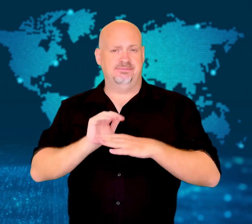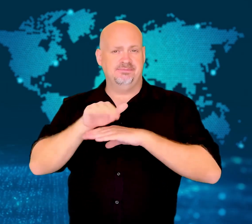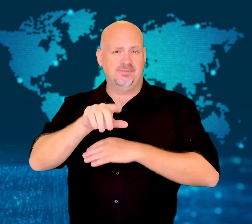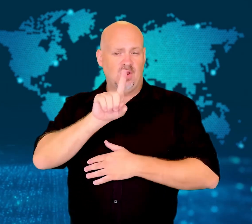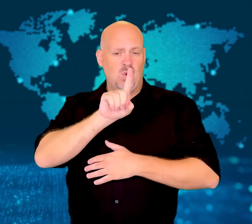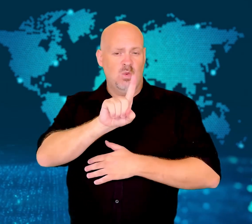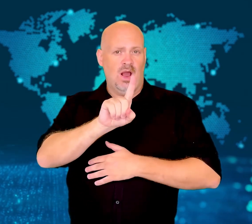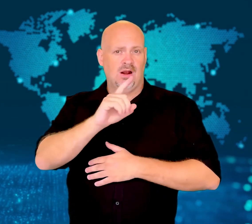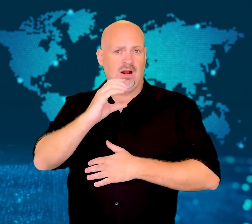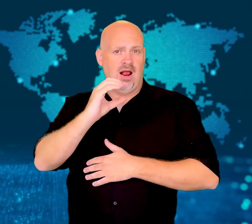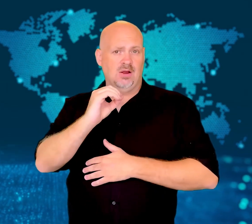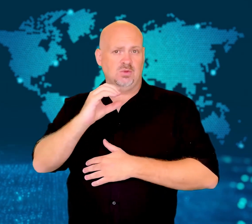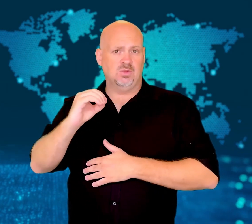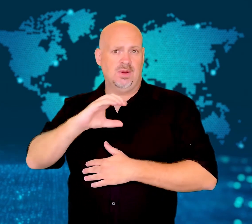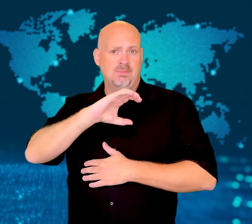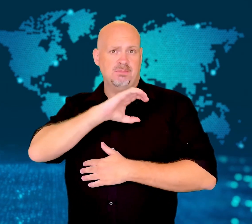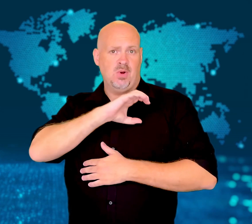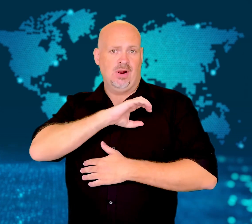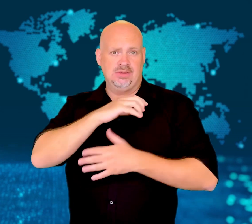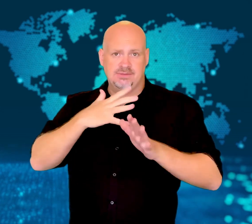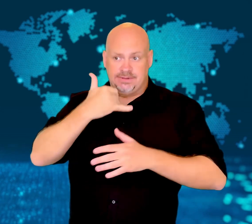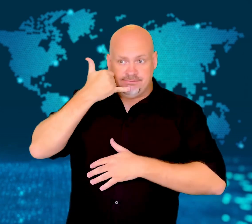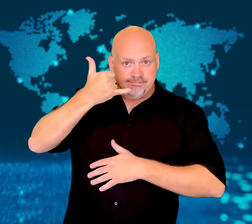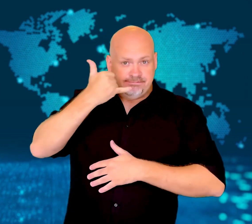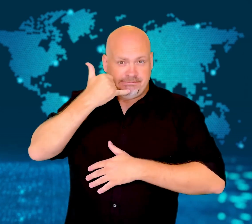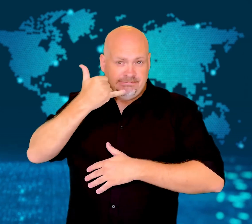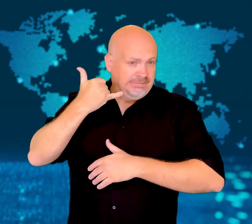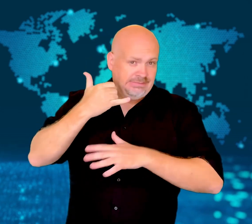At least 30 others were injured.